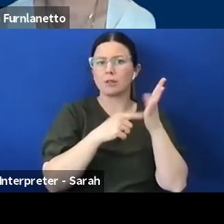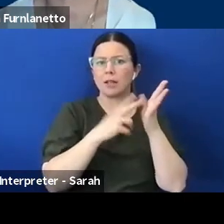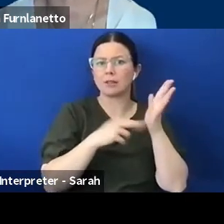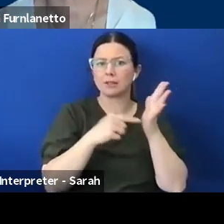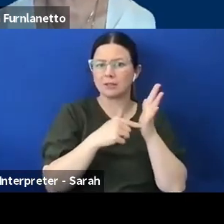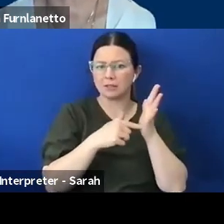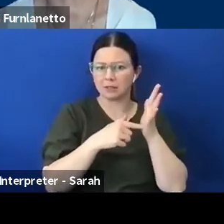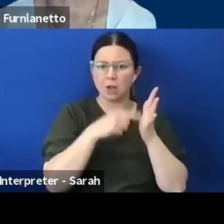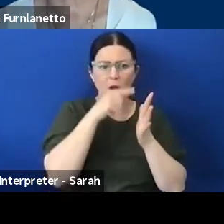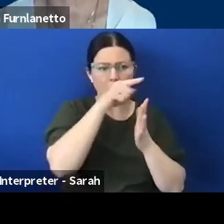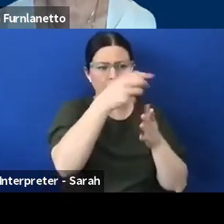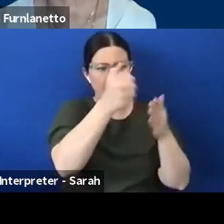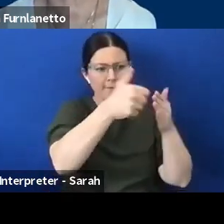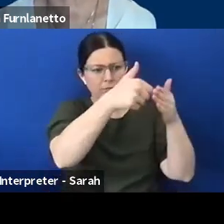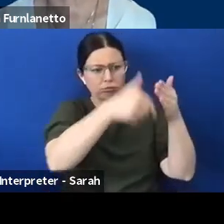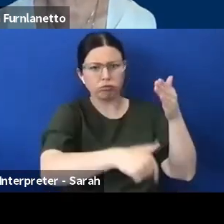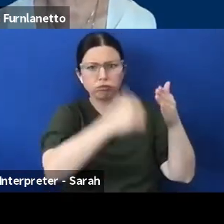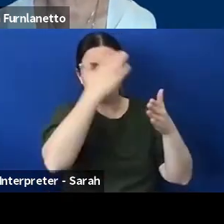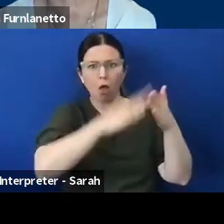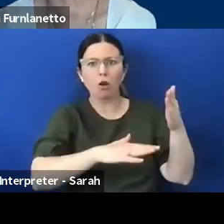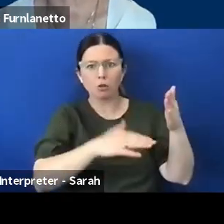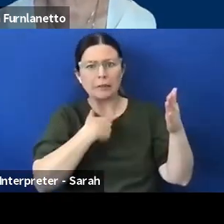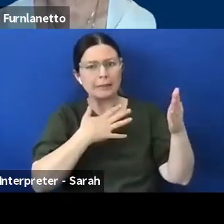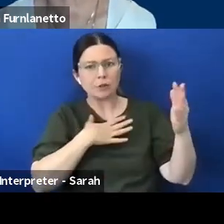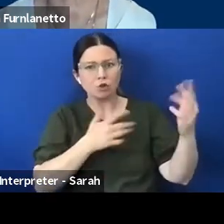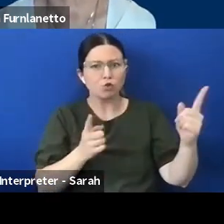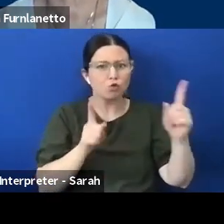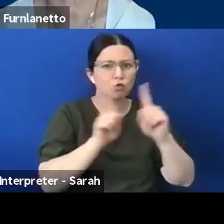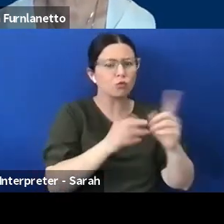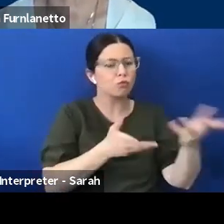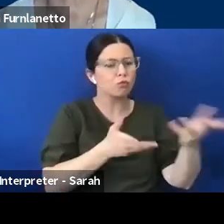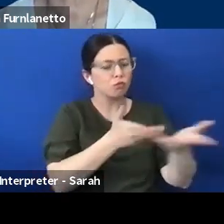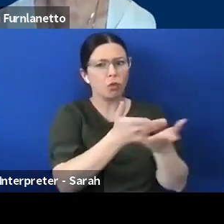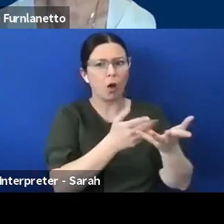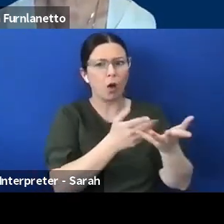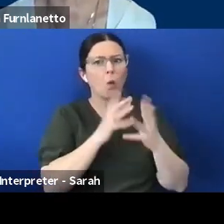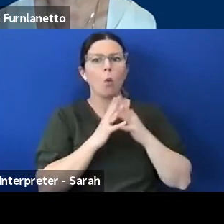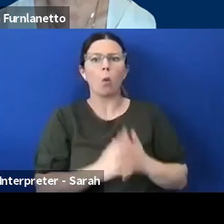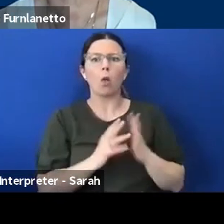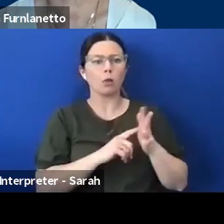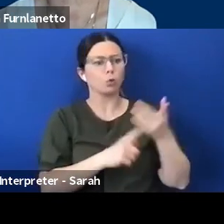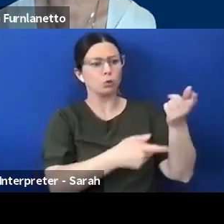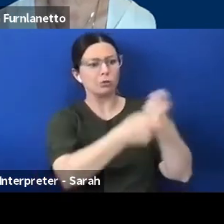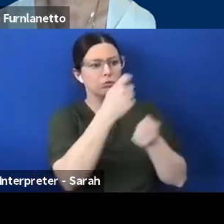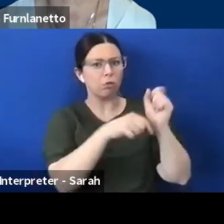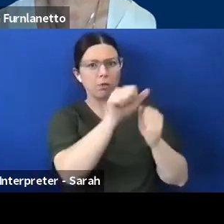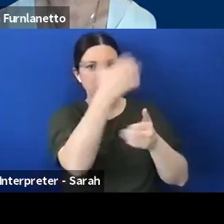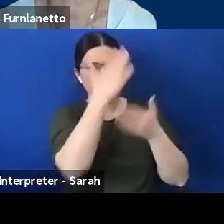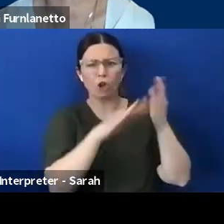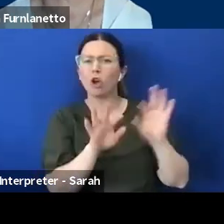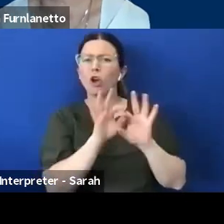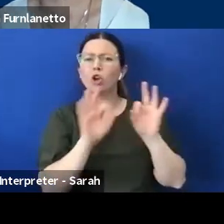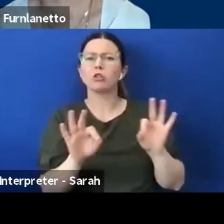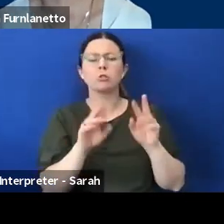and they should be viewed as consulting not as a consumer or a client because I have